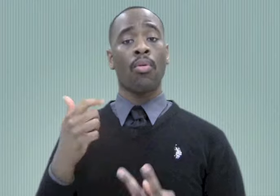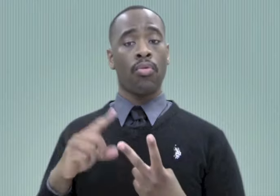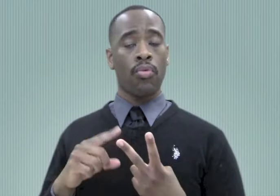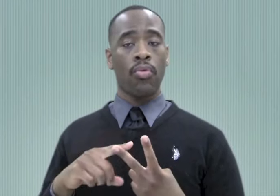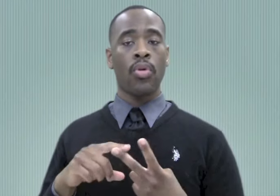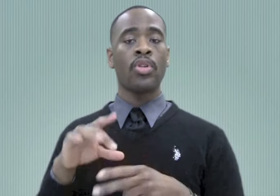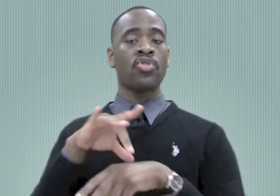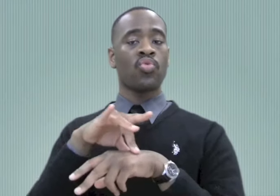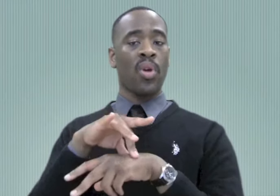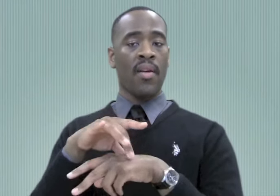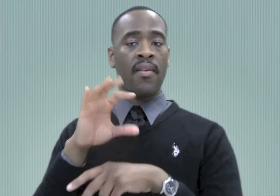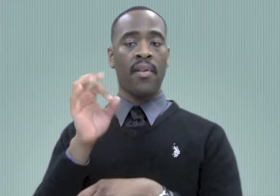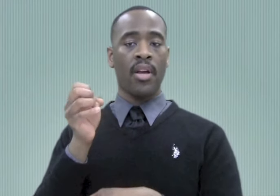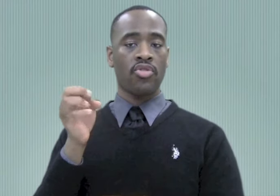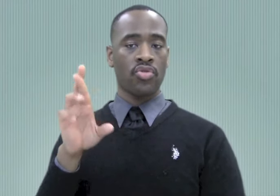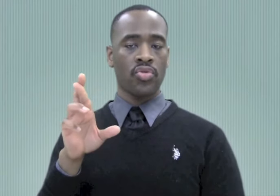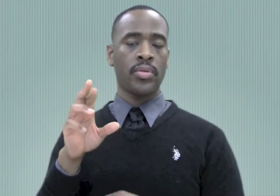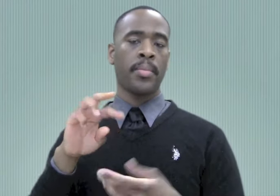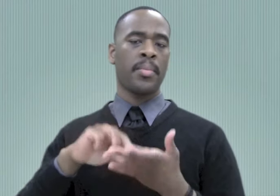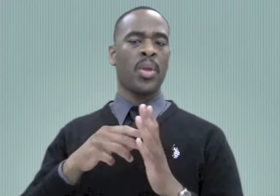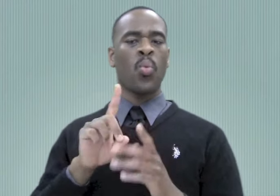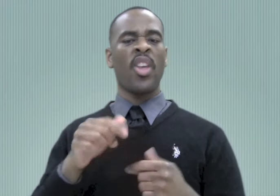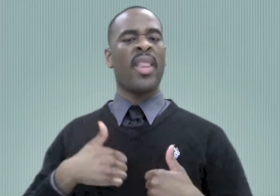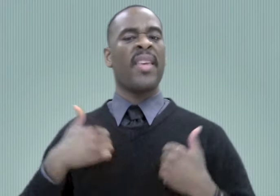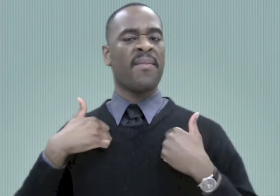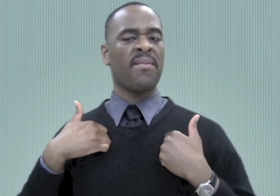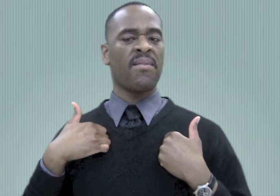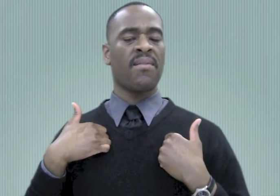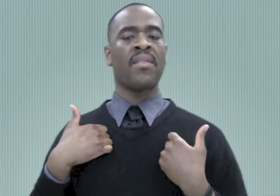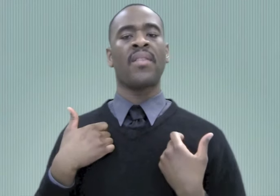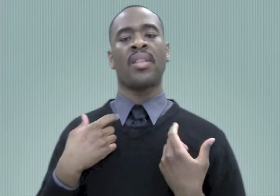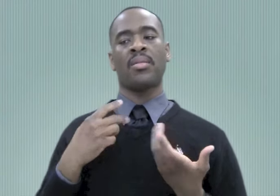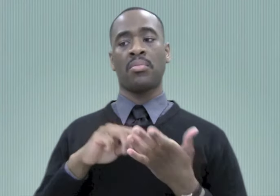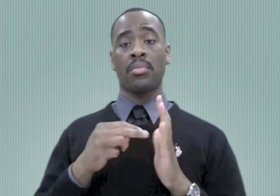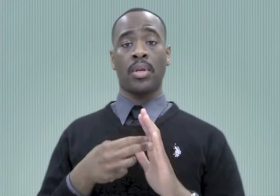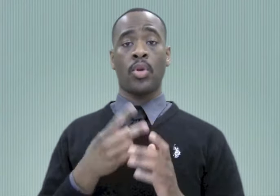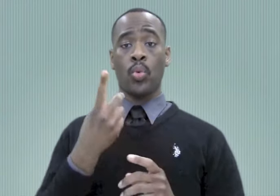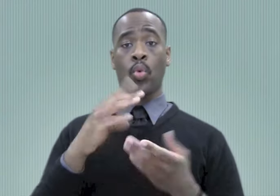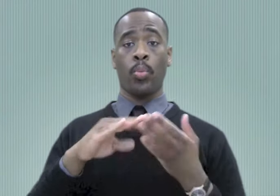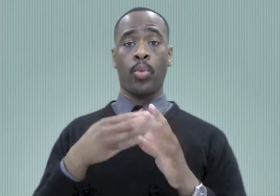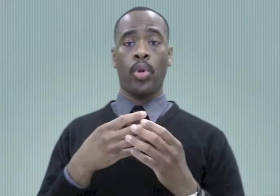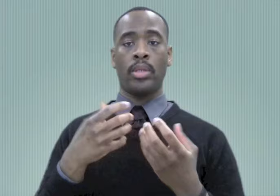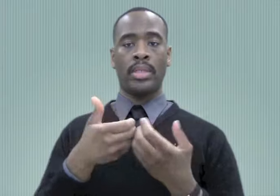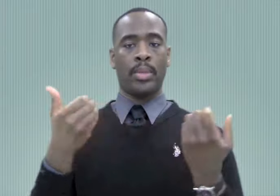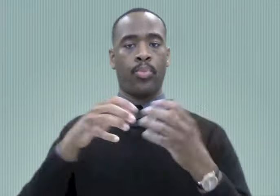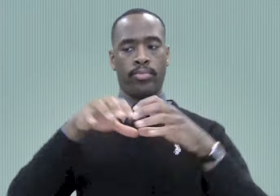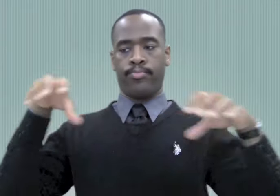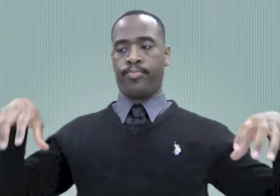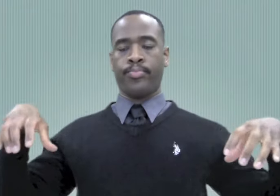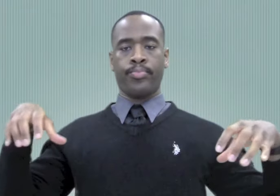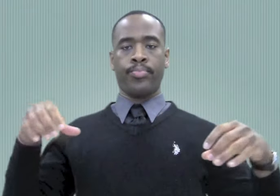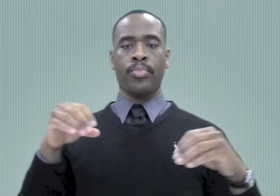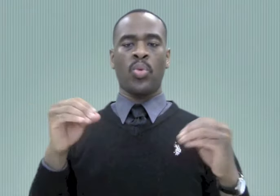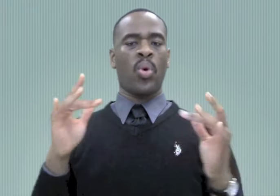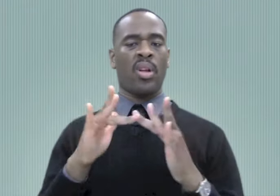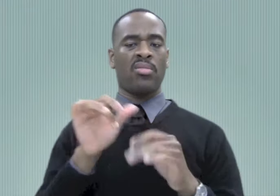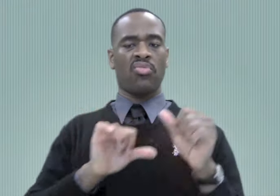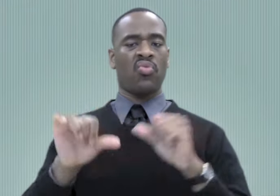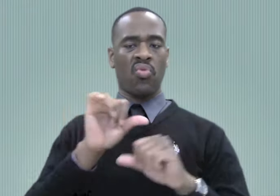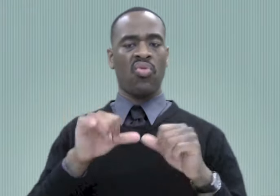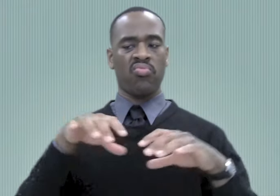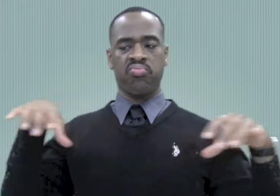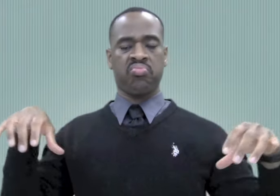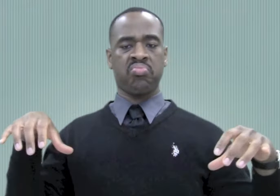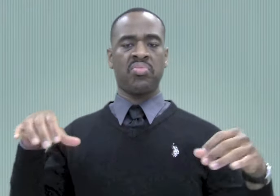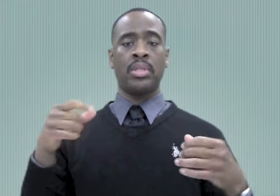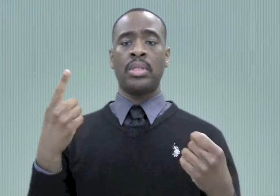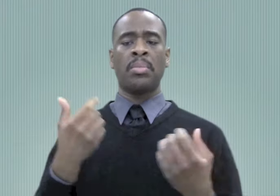A geographical factor is related to where people live. It also includes communities that are isolated from one another.